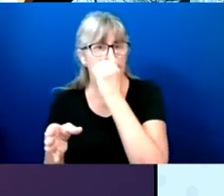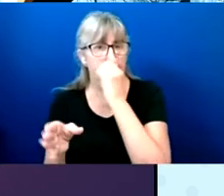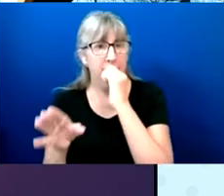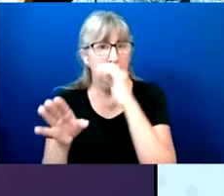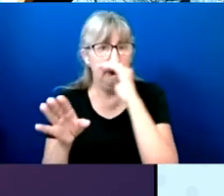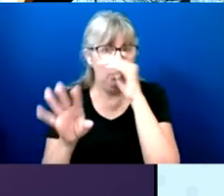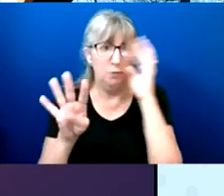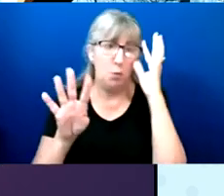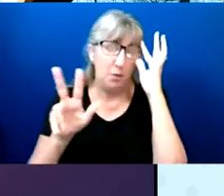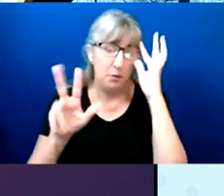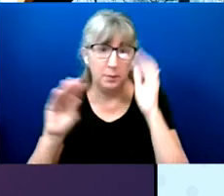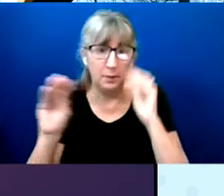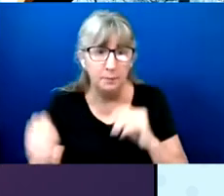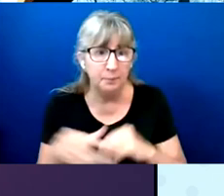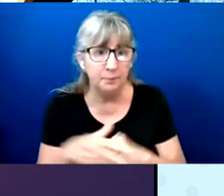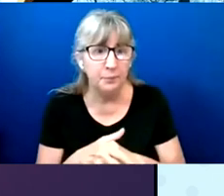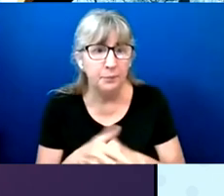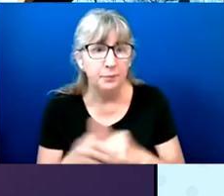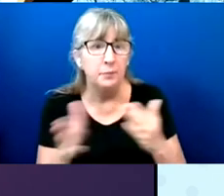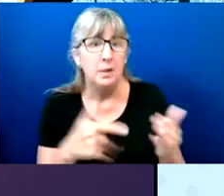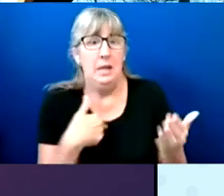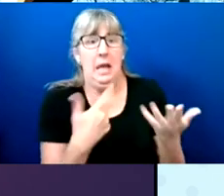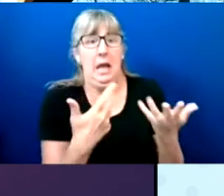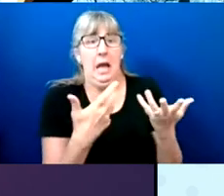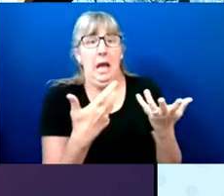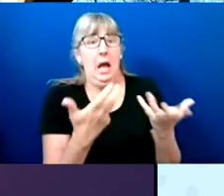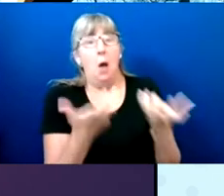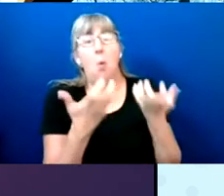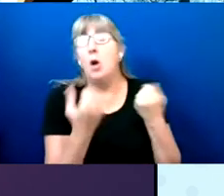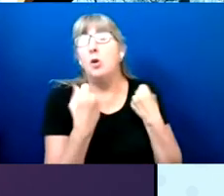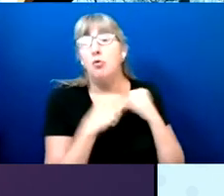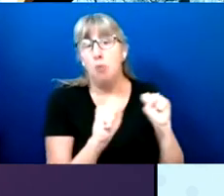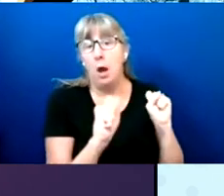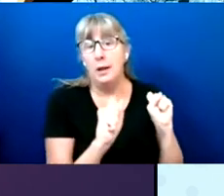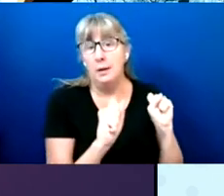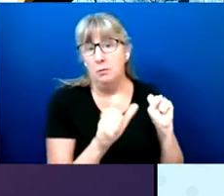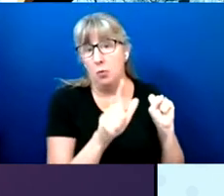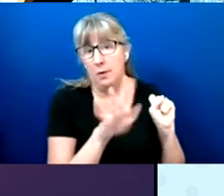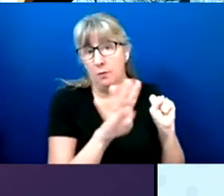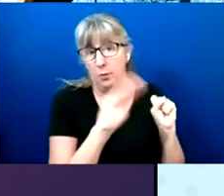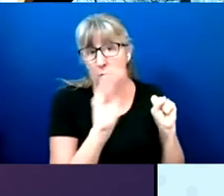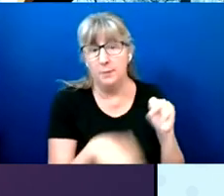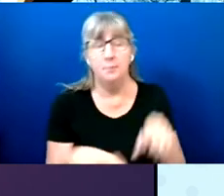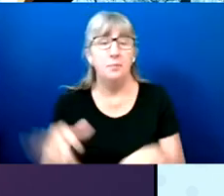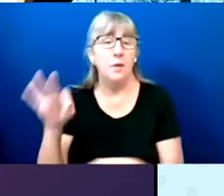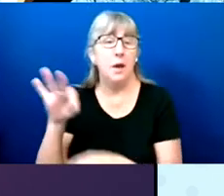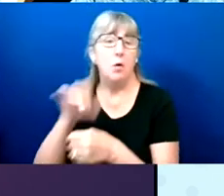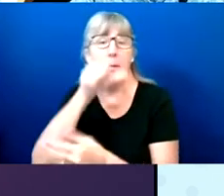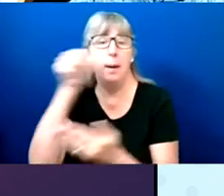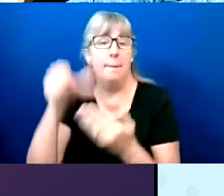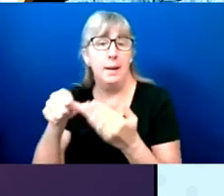And I voted in an all vote by mail state, which was 6%. Right.